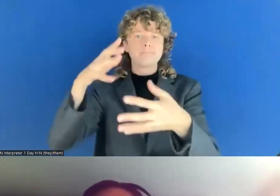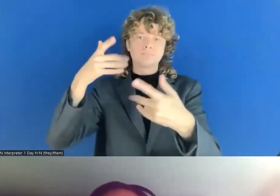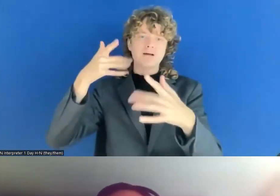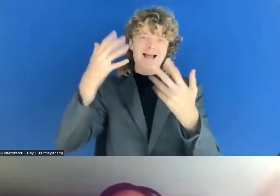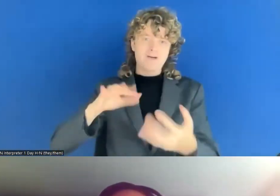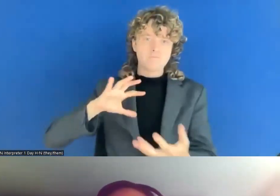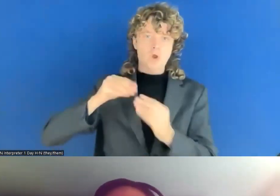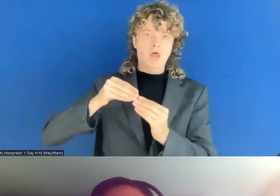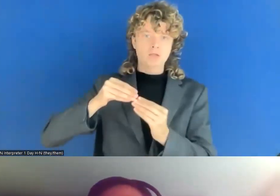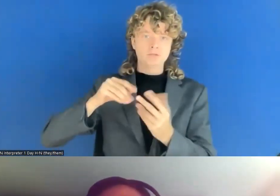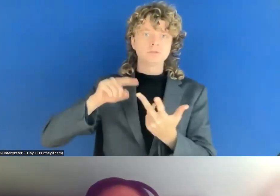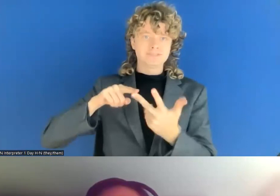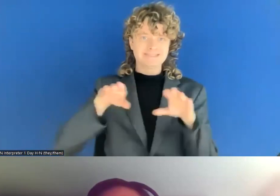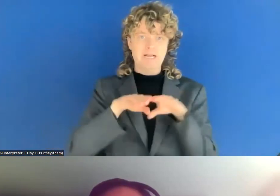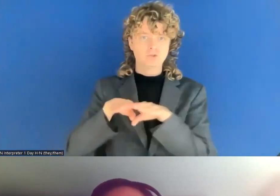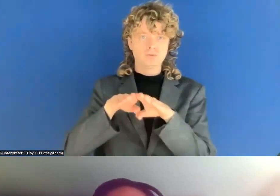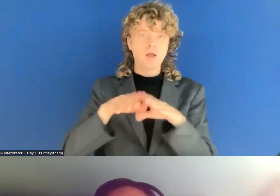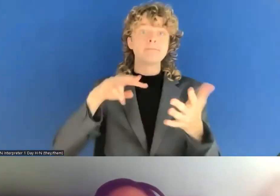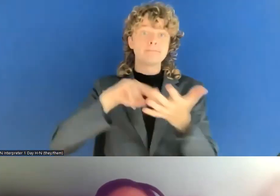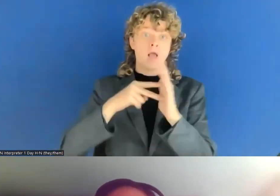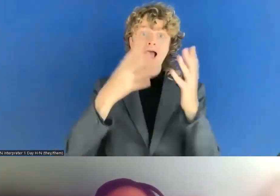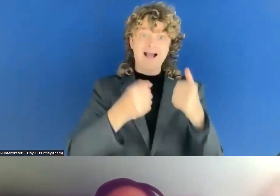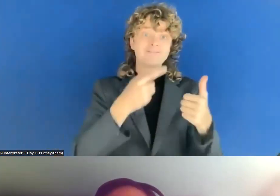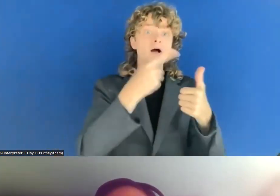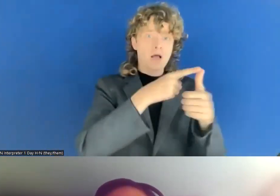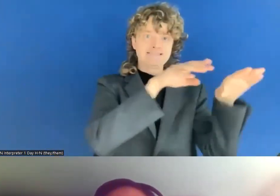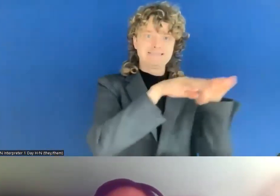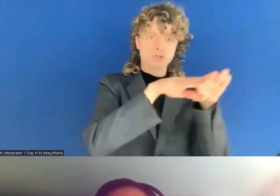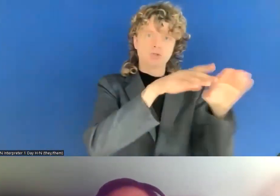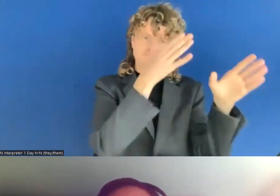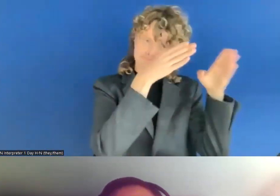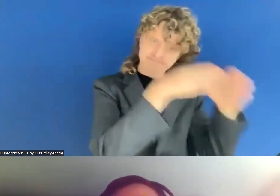but we have a session on the standards, I see I get more questions about standards but